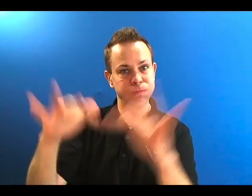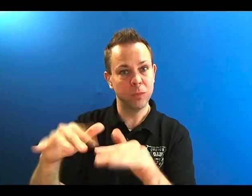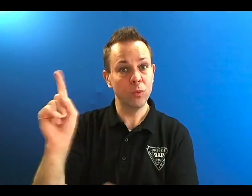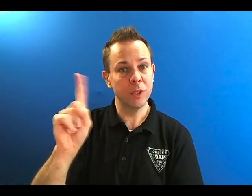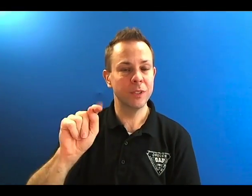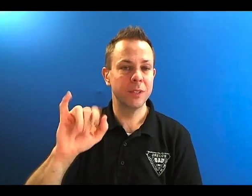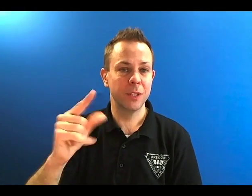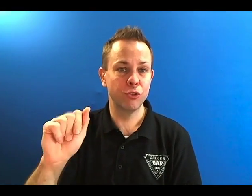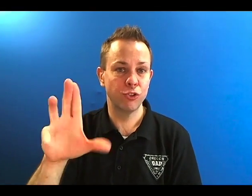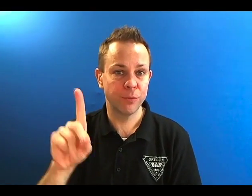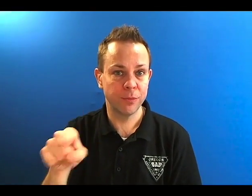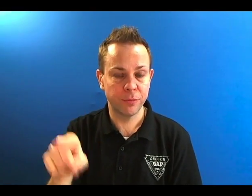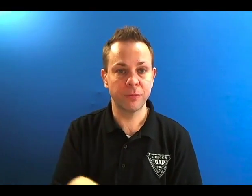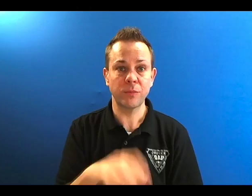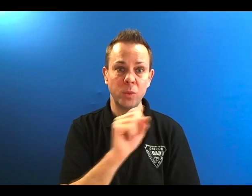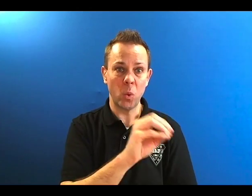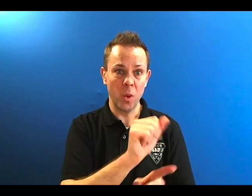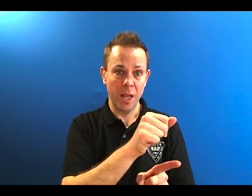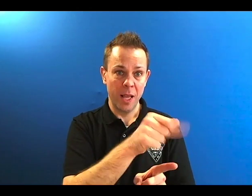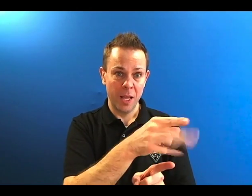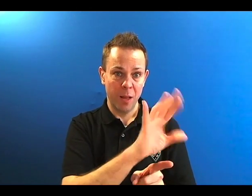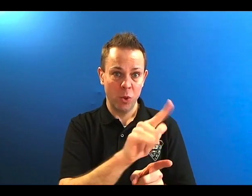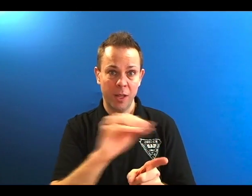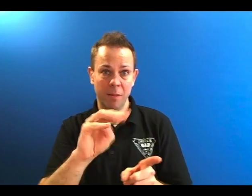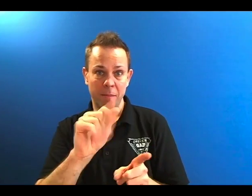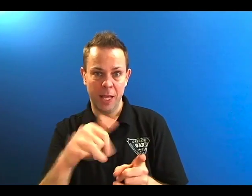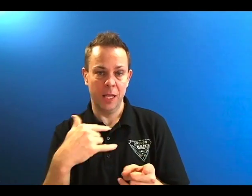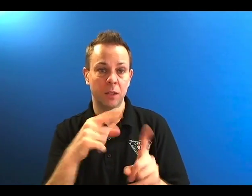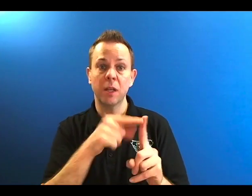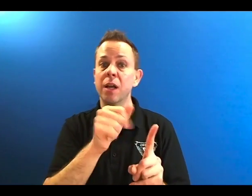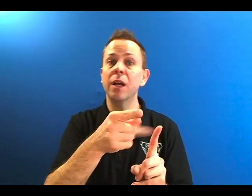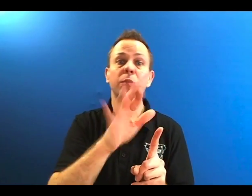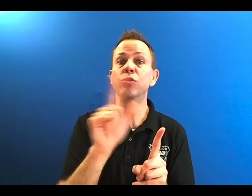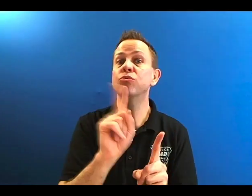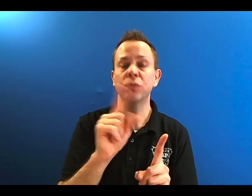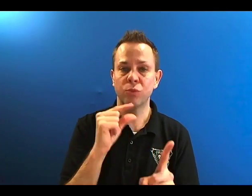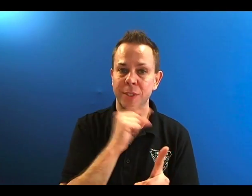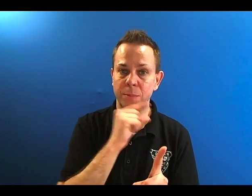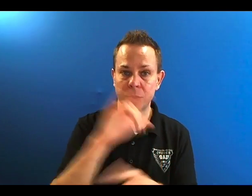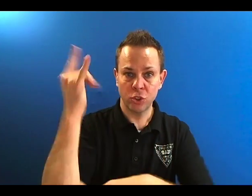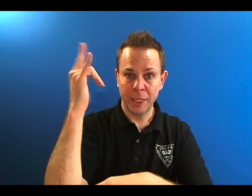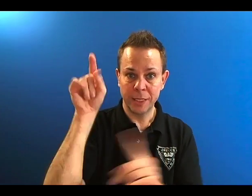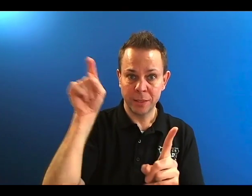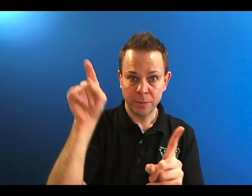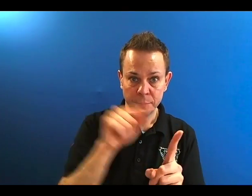The conference will take place in Tigard. The board meeting in April will take place at Brookdale Chestnut Lane Gresham.